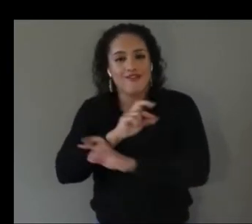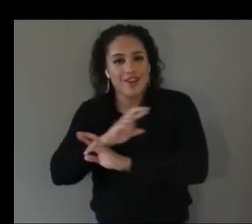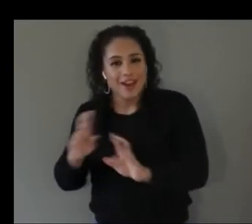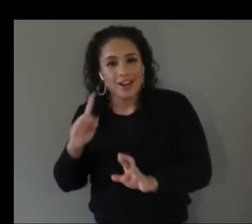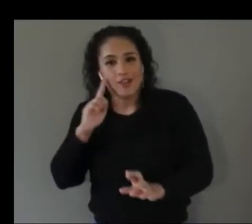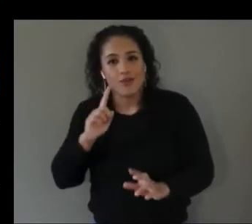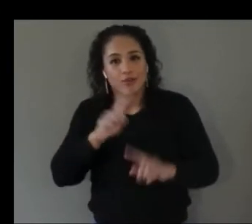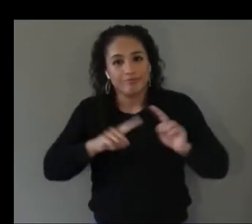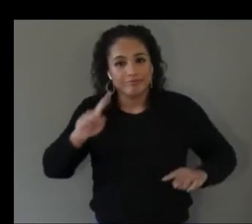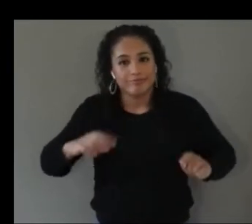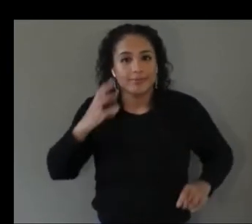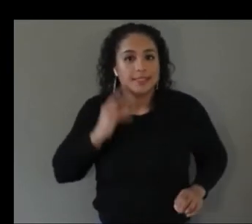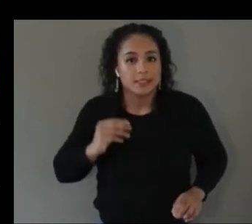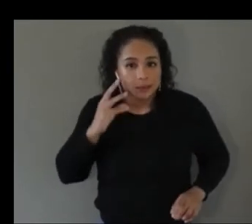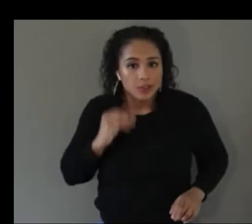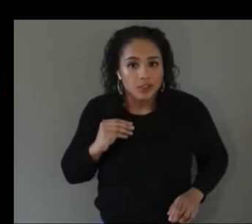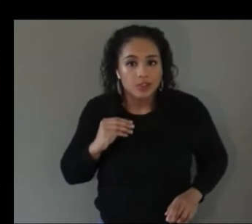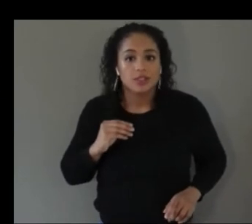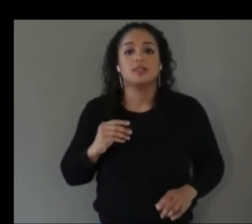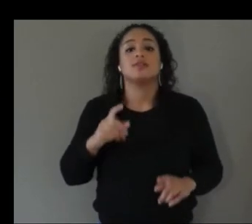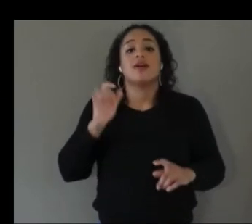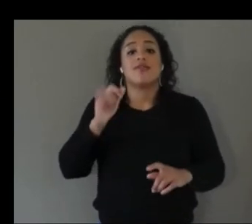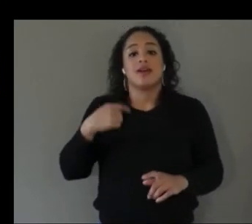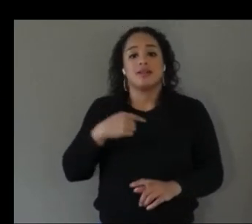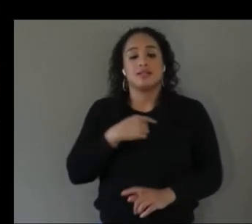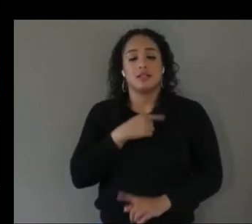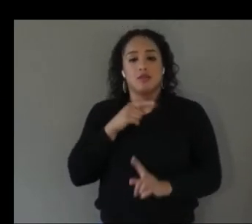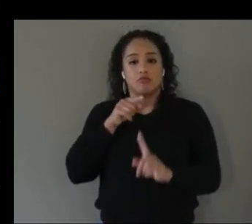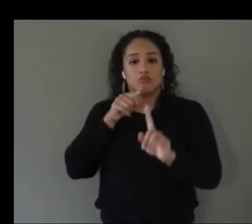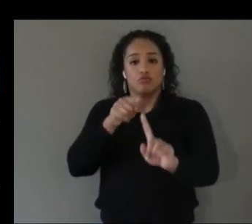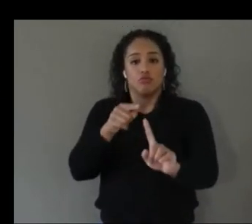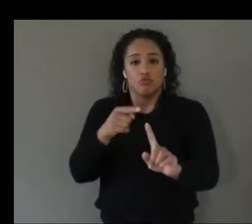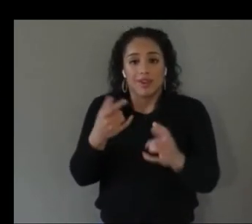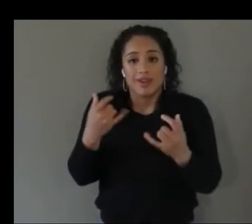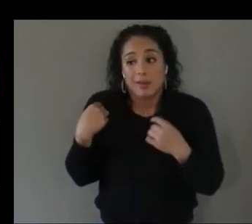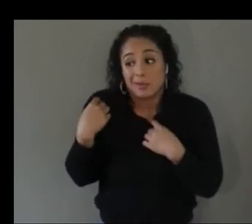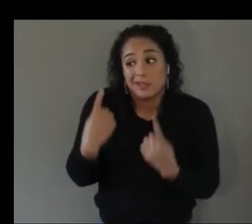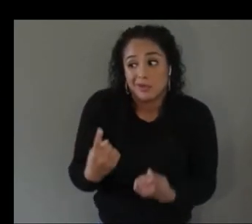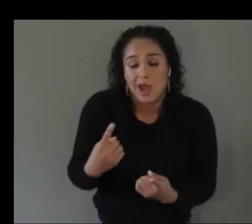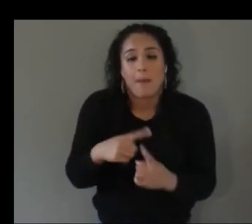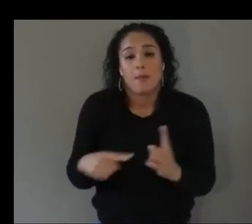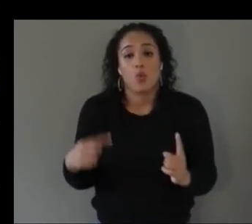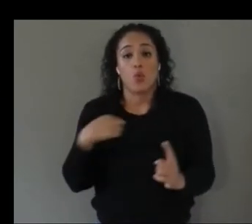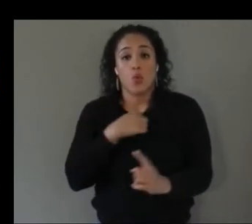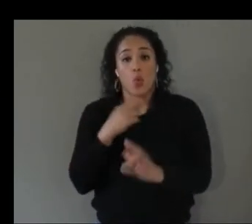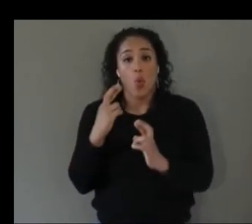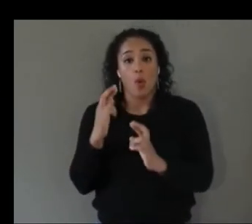to be able to expand these investigations a little bit to understand kind of what different new types